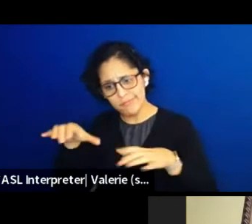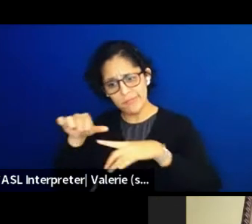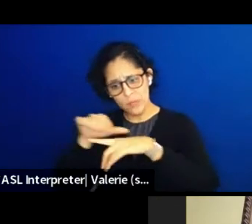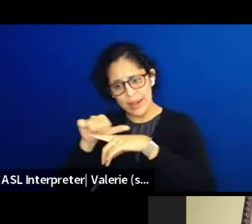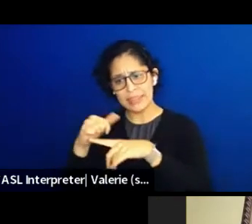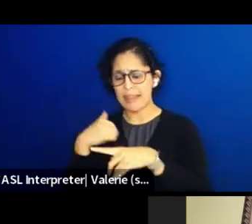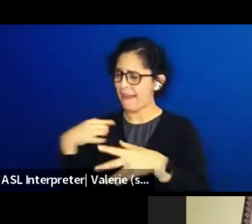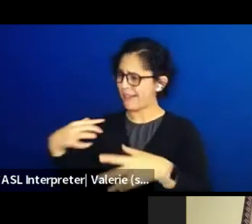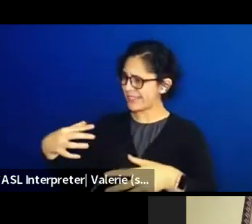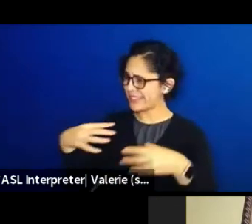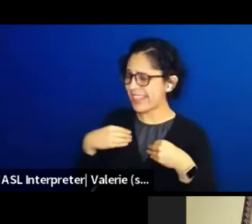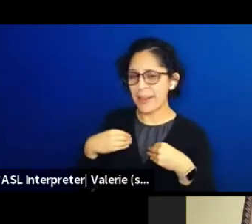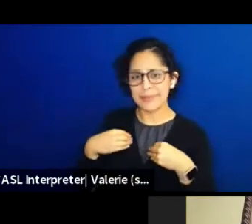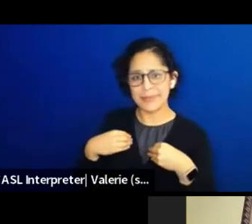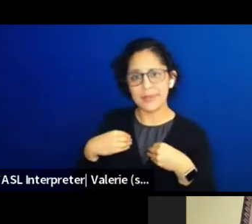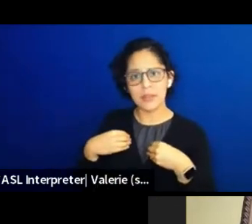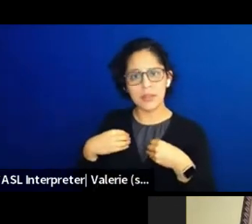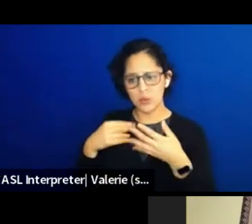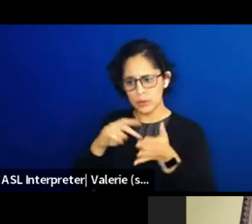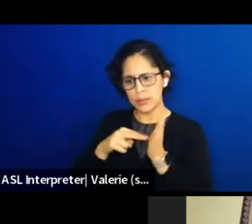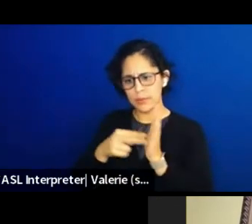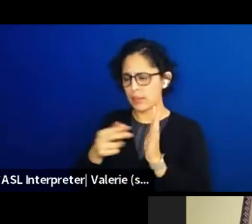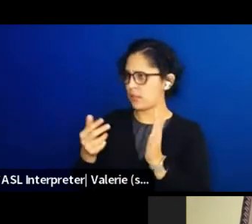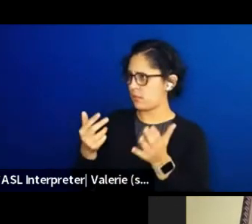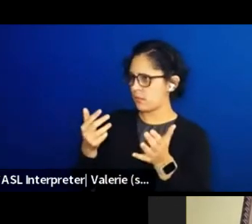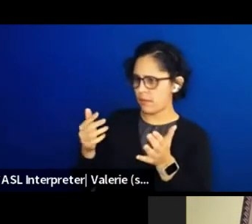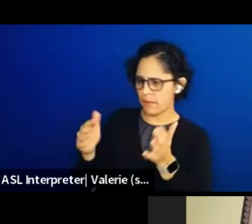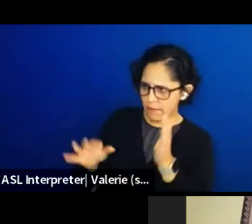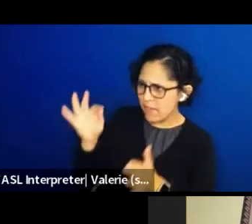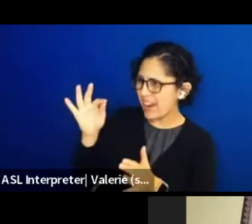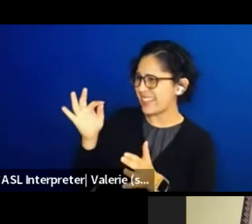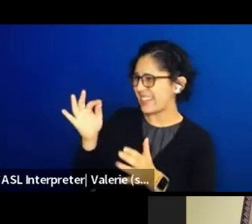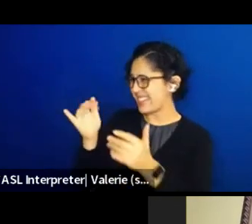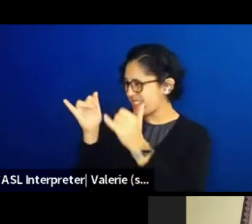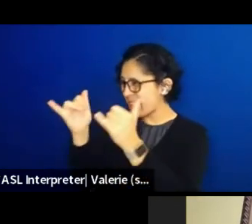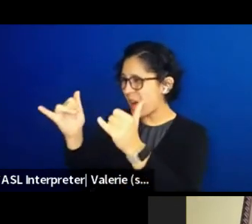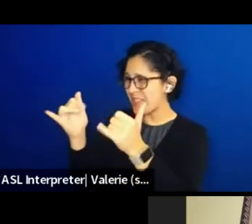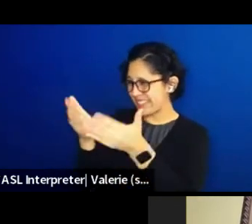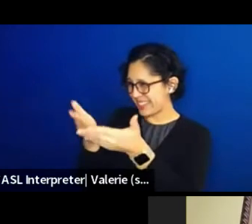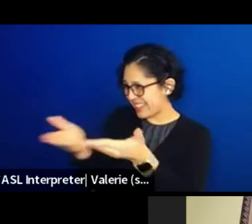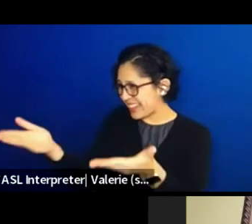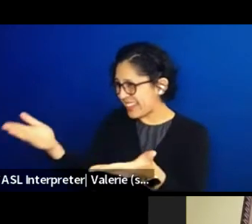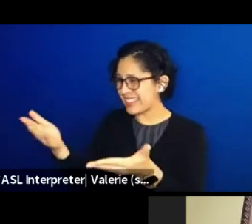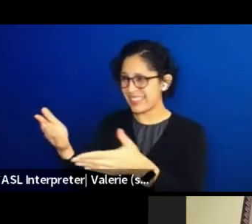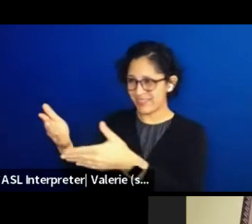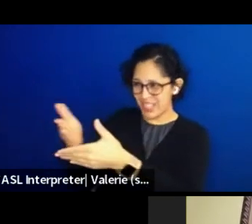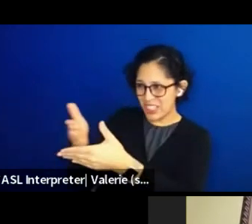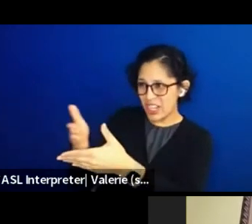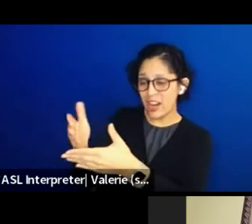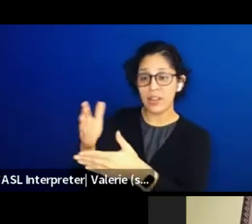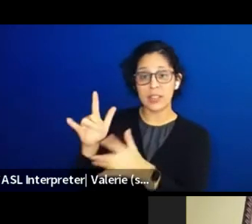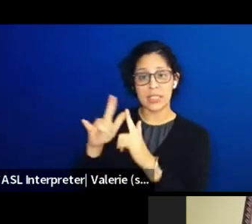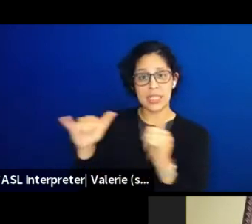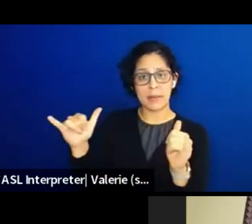And that just means finding the commonalities that we all share, and also finding ways to respect all the different spiritual traditions